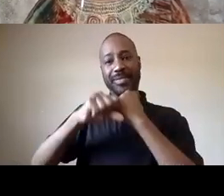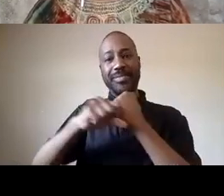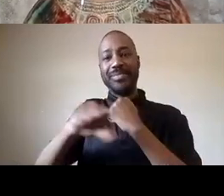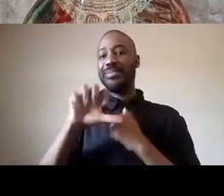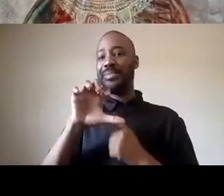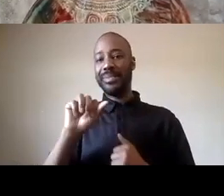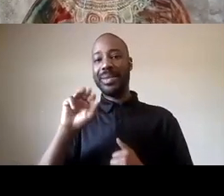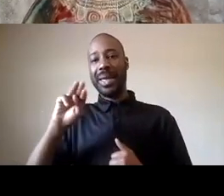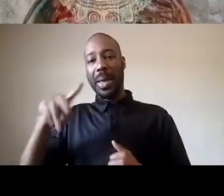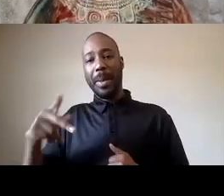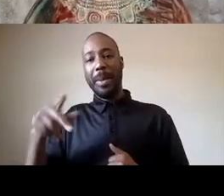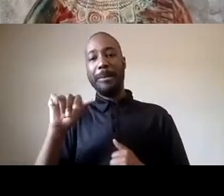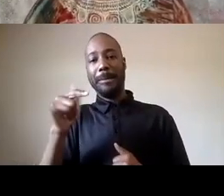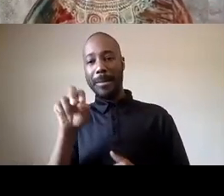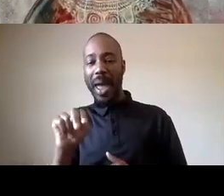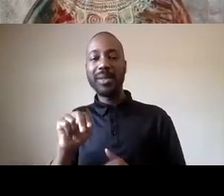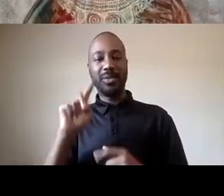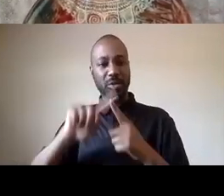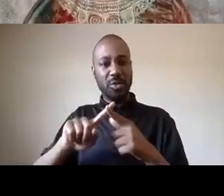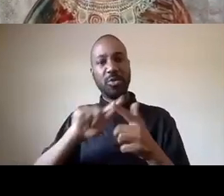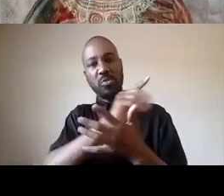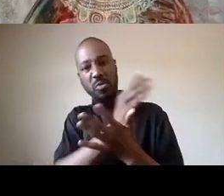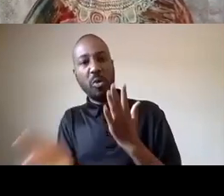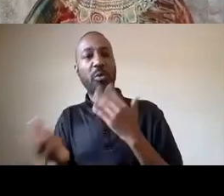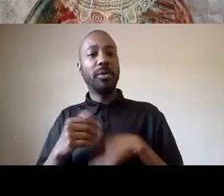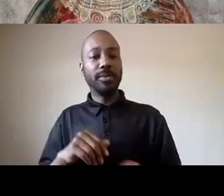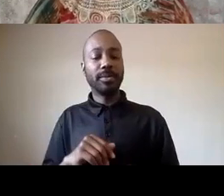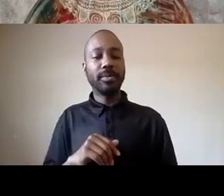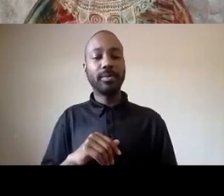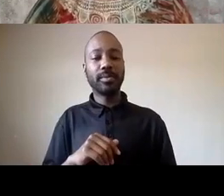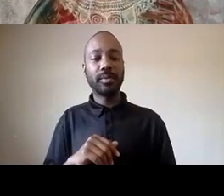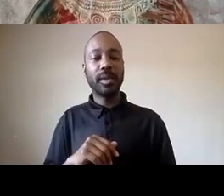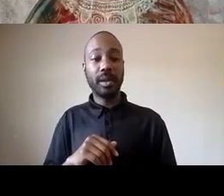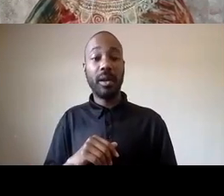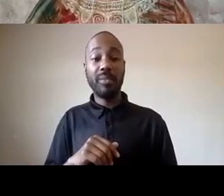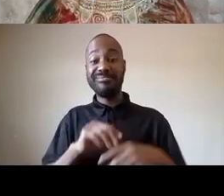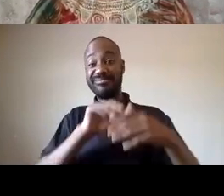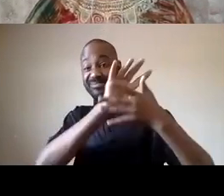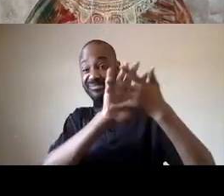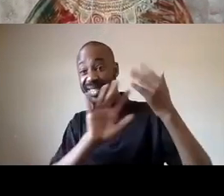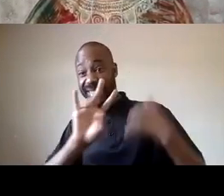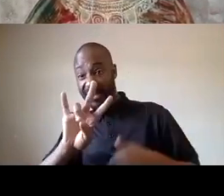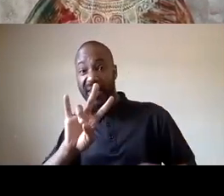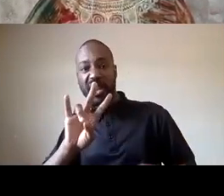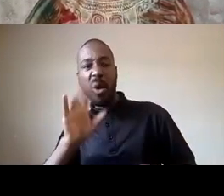so i'm going to just point out um two of the points around